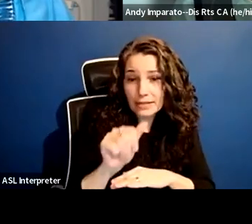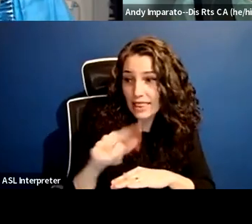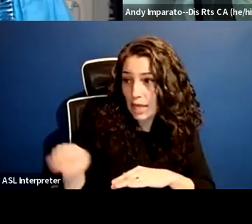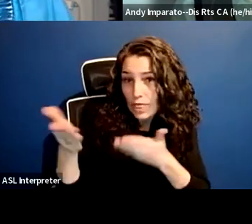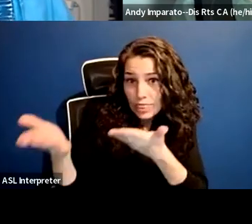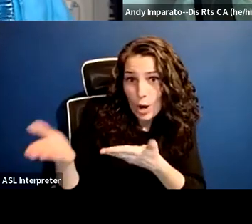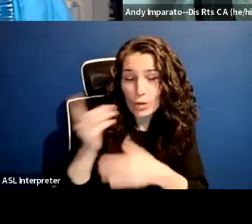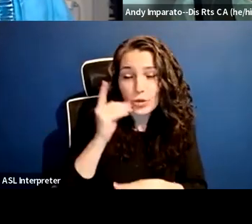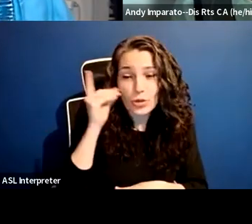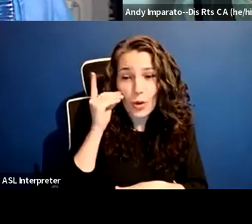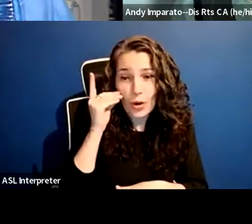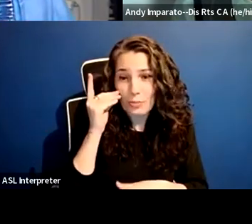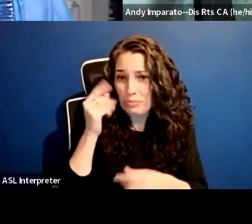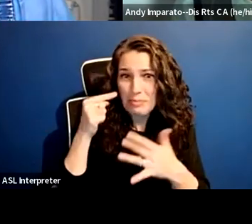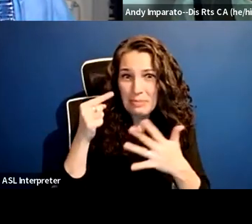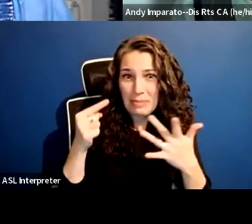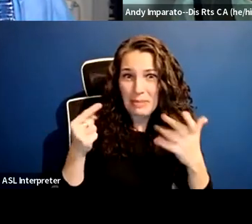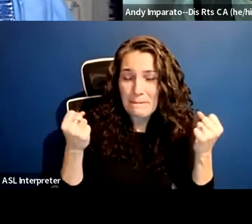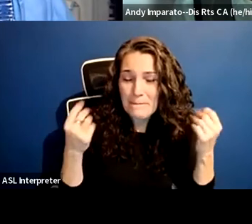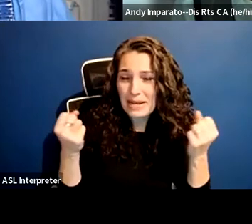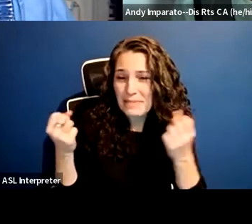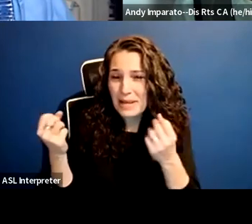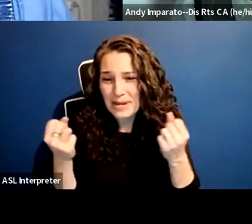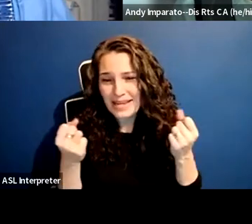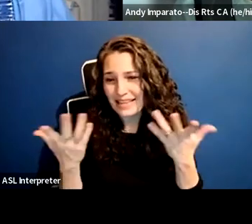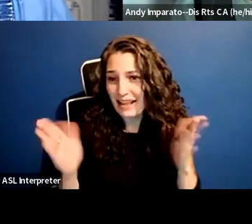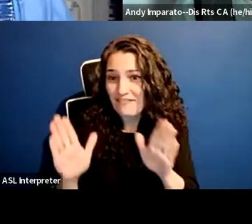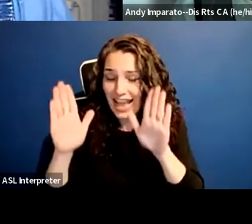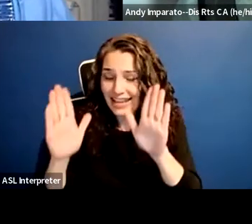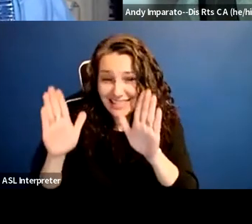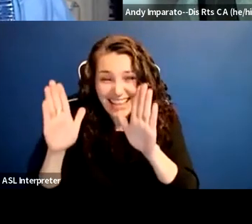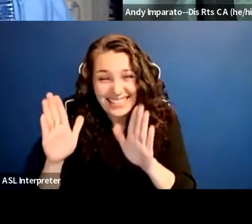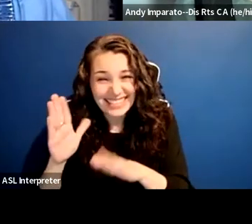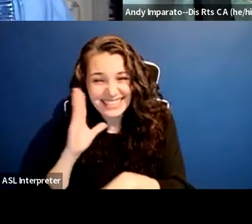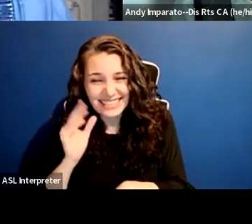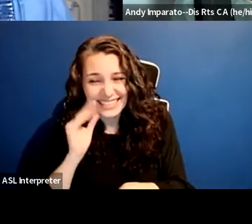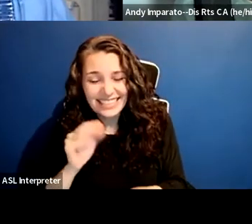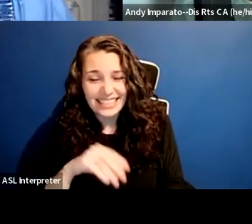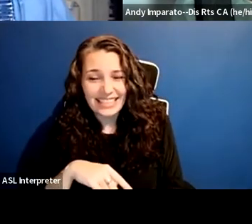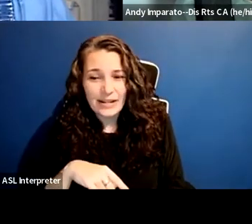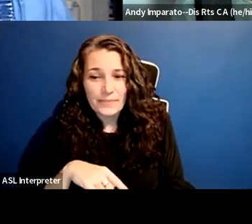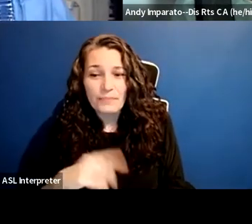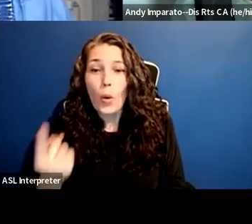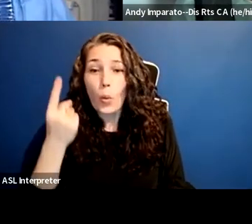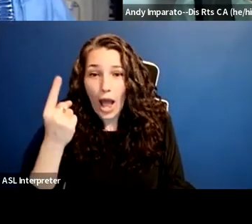which is fantastic. And one of the students in that program hit it off with some of the other people in their dorm,